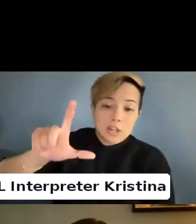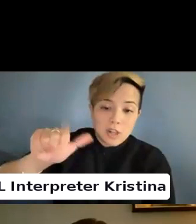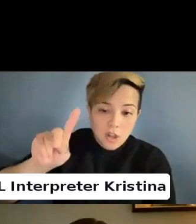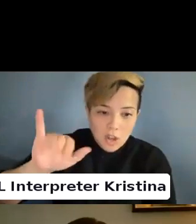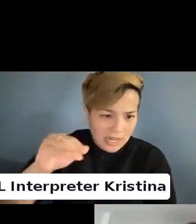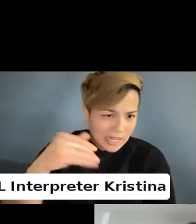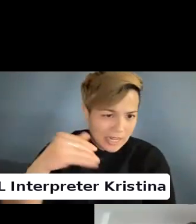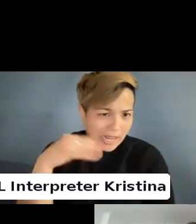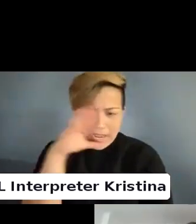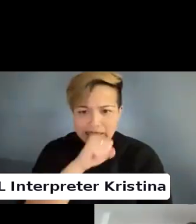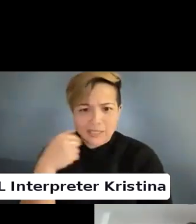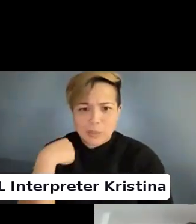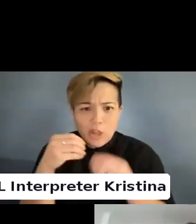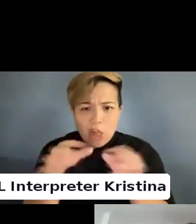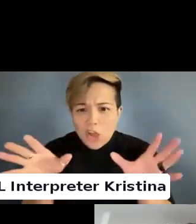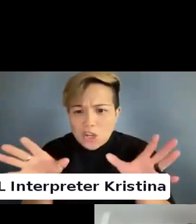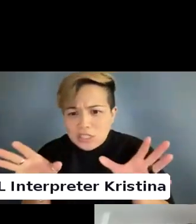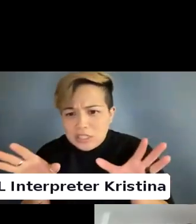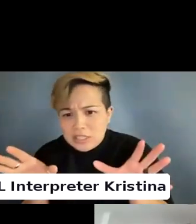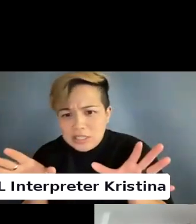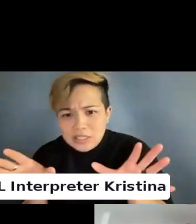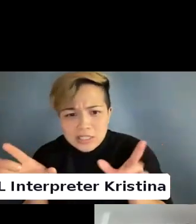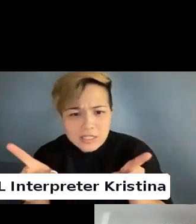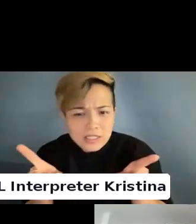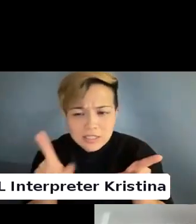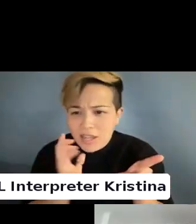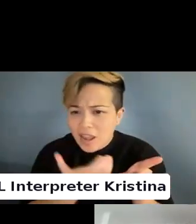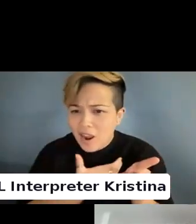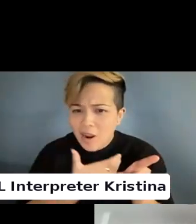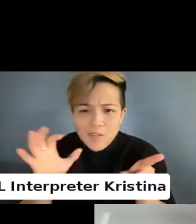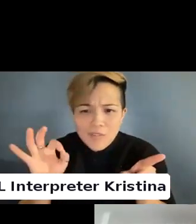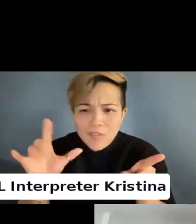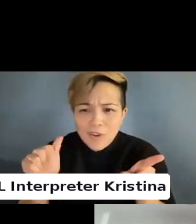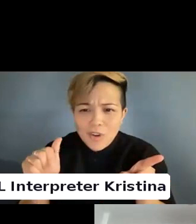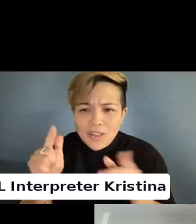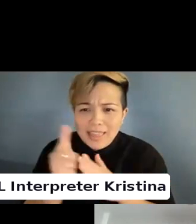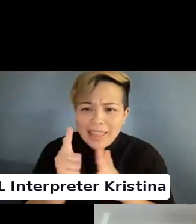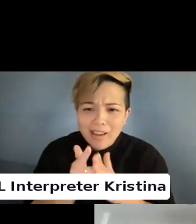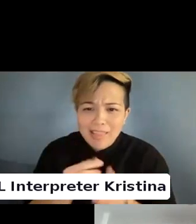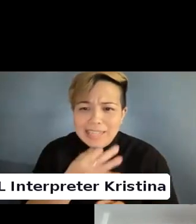I guess we have lost our Florida legal expert.